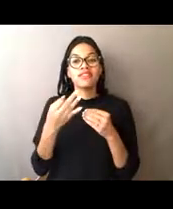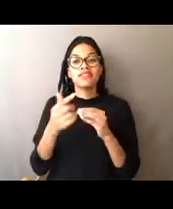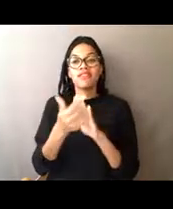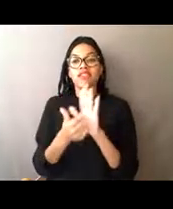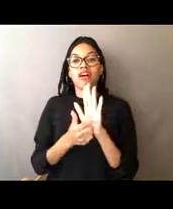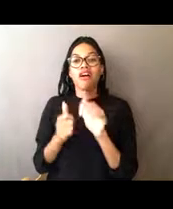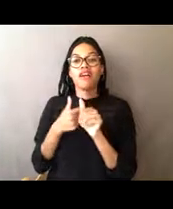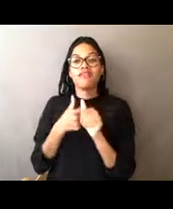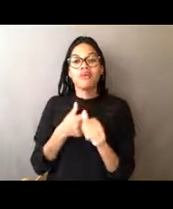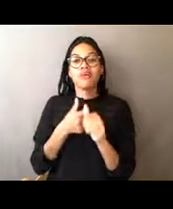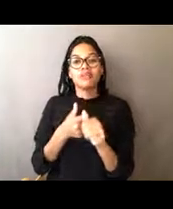here in Alaska.